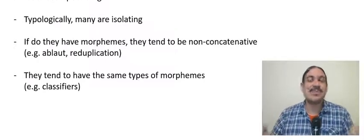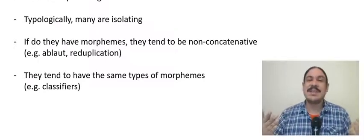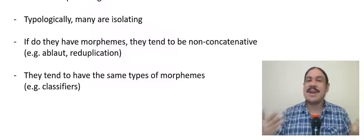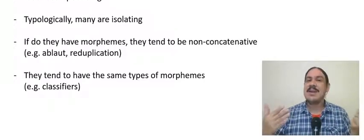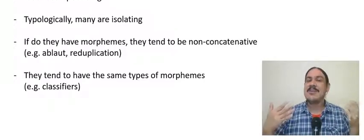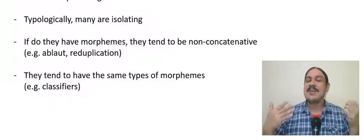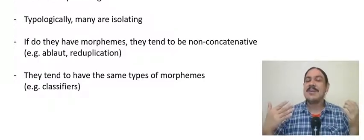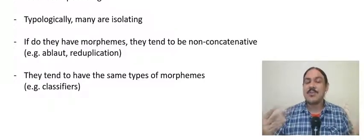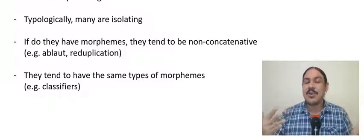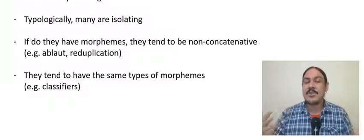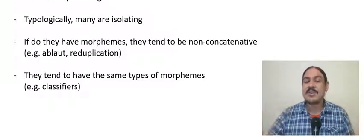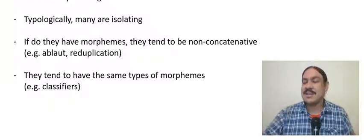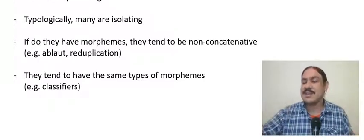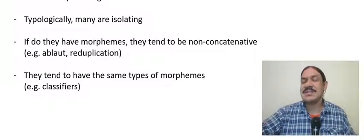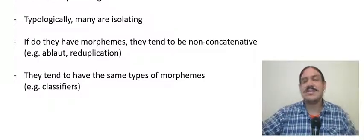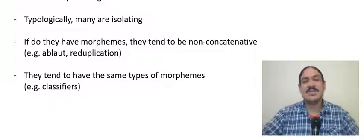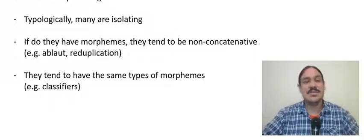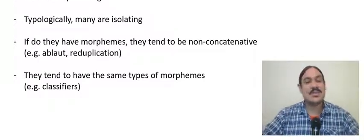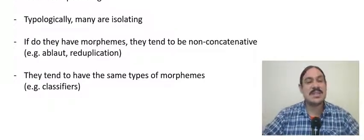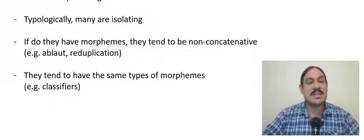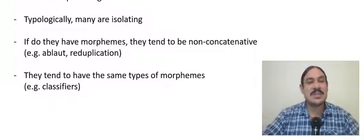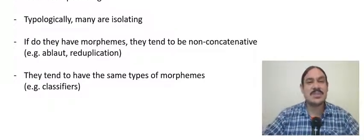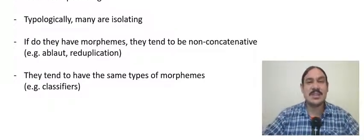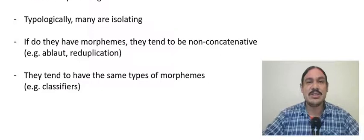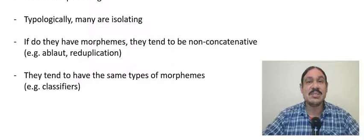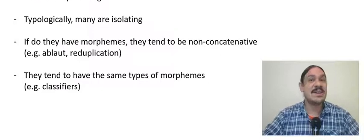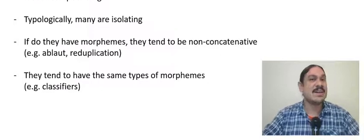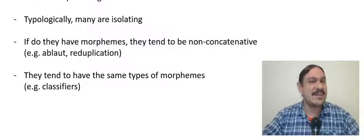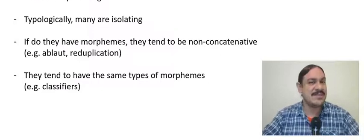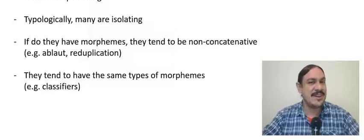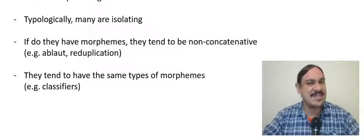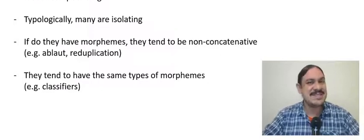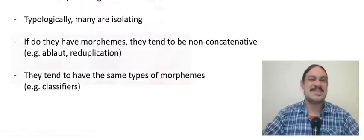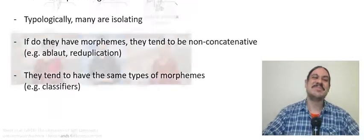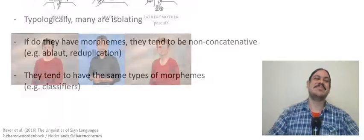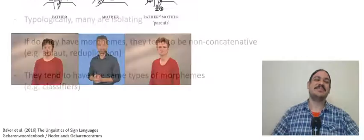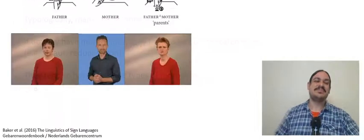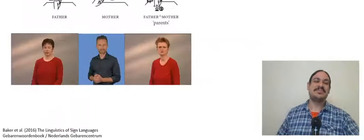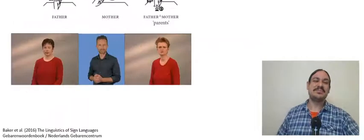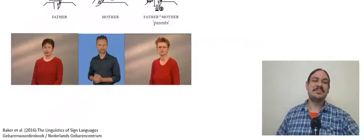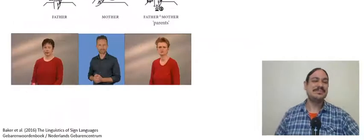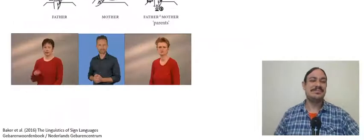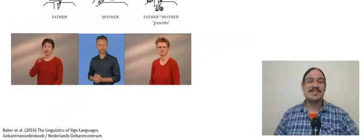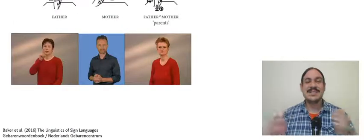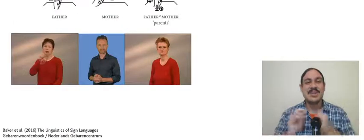language of the netherlands the first one is 'father' contact of the